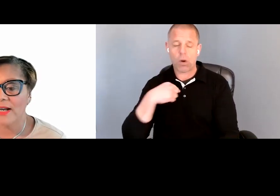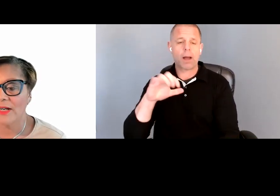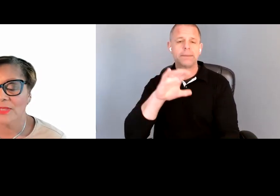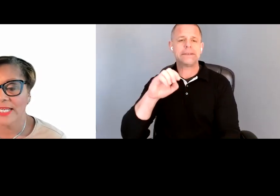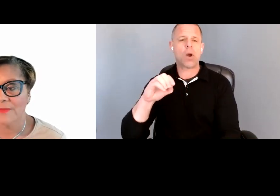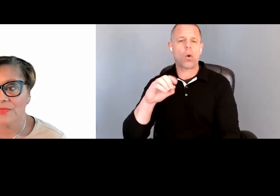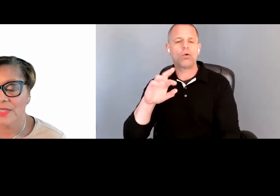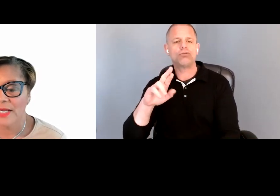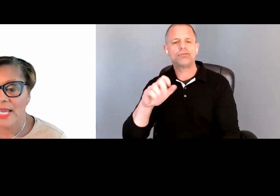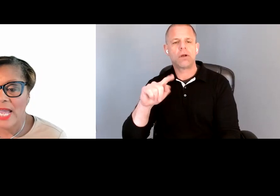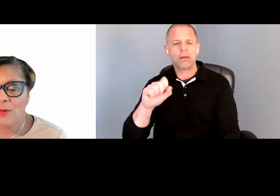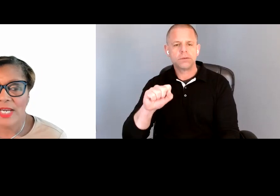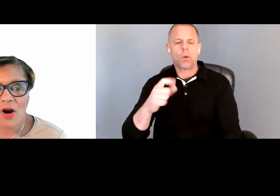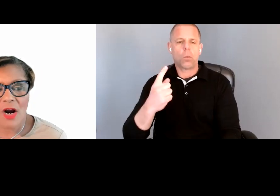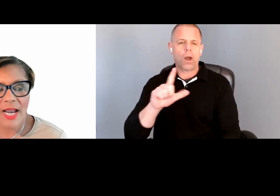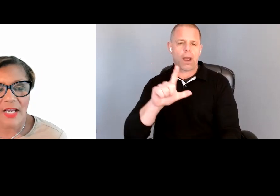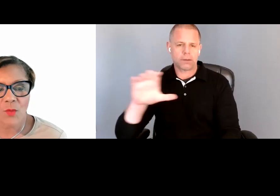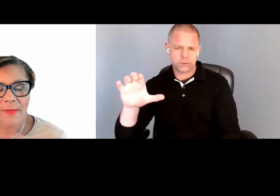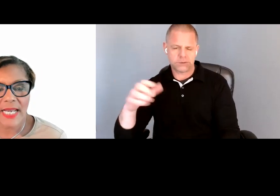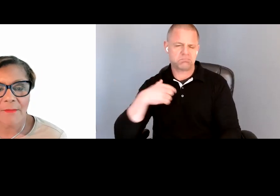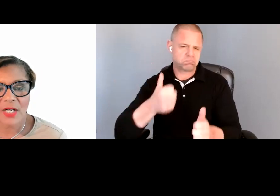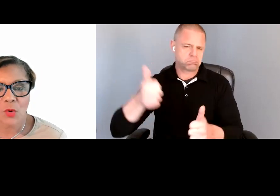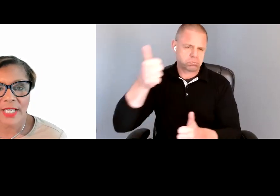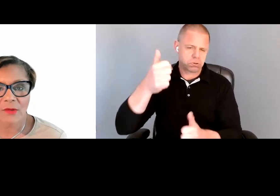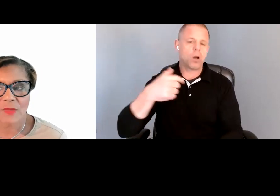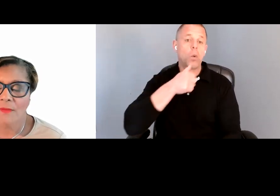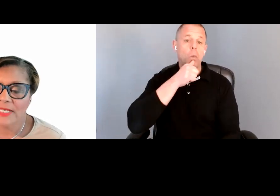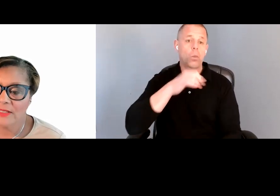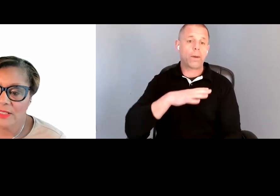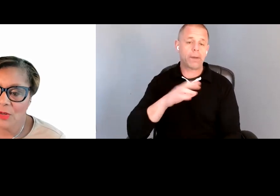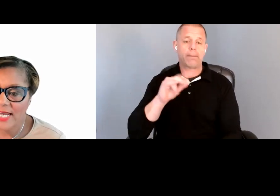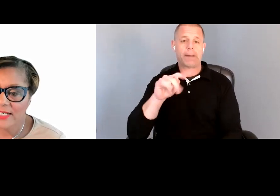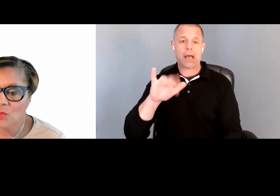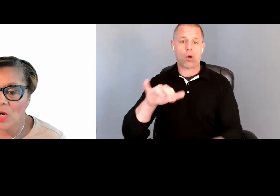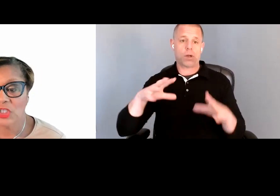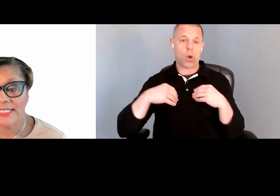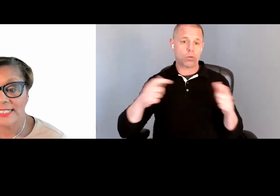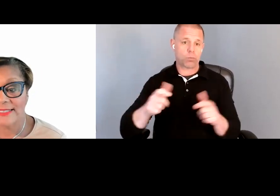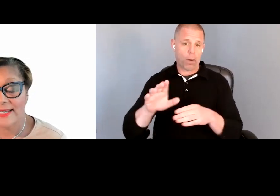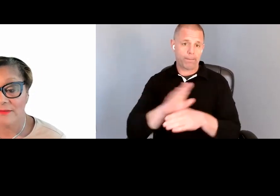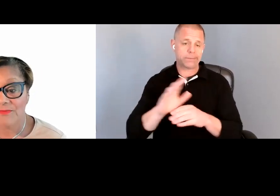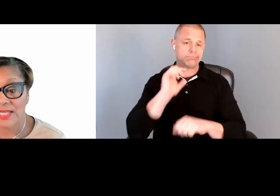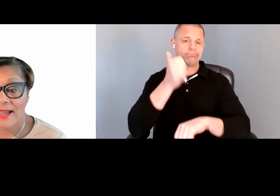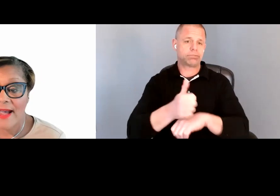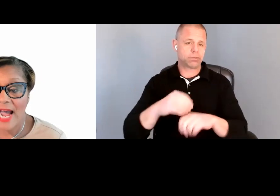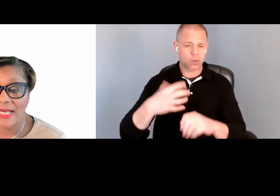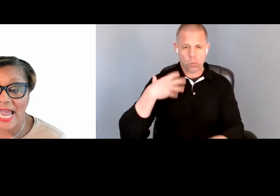LLC. We are a woman and minority owned small business located in Washington, DC. I am an